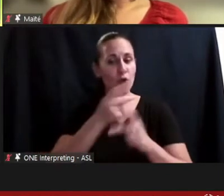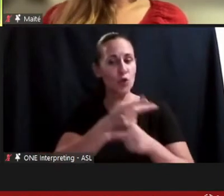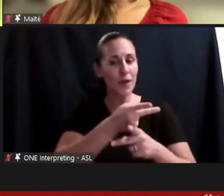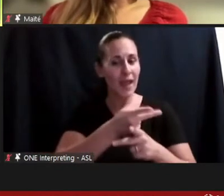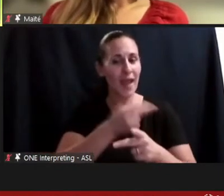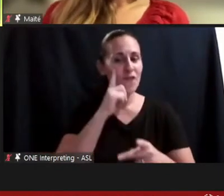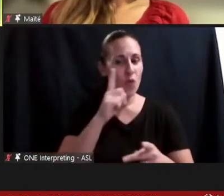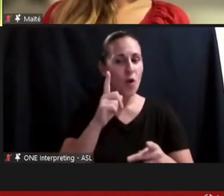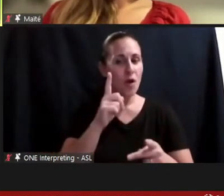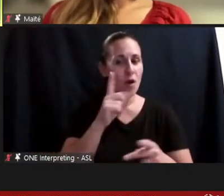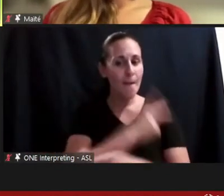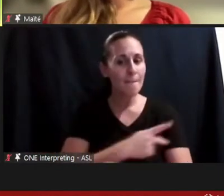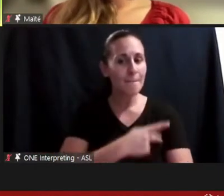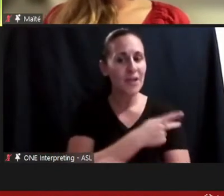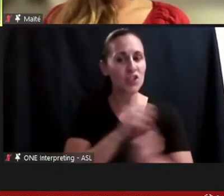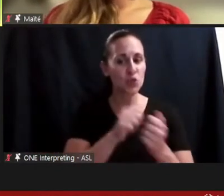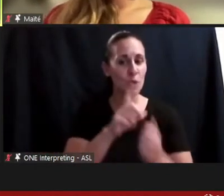disability in general? >>DR.